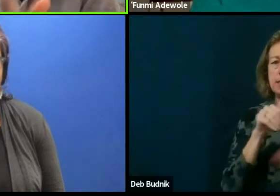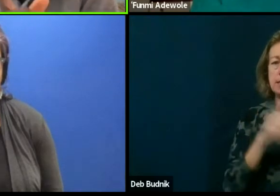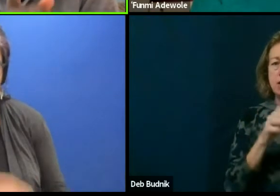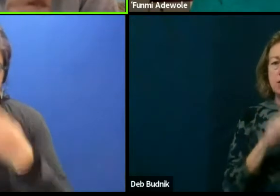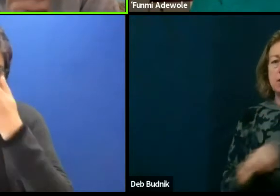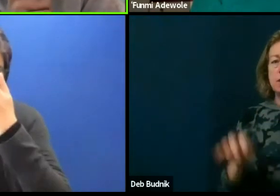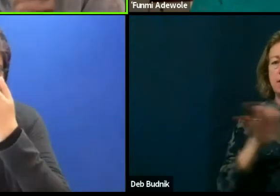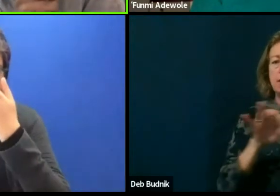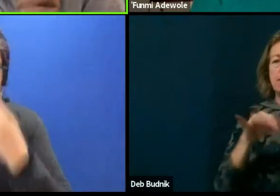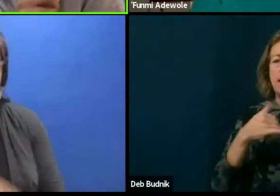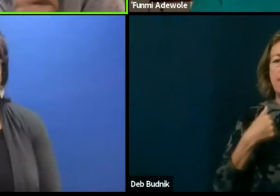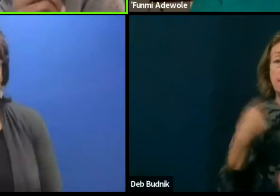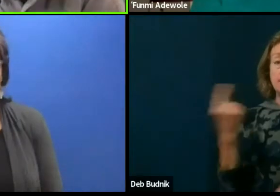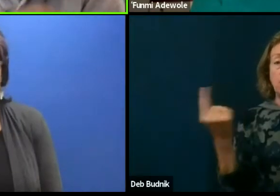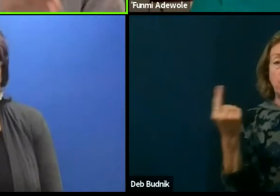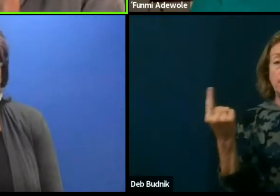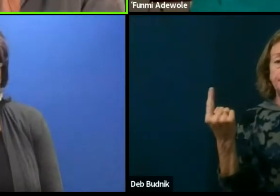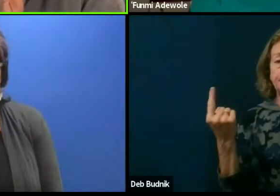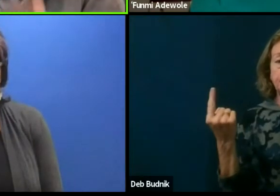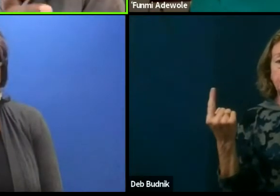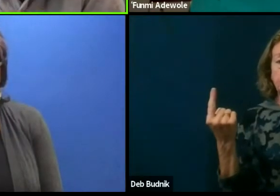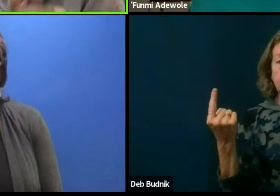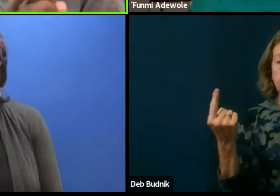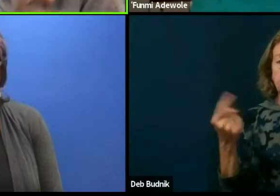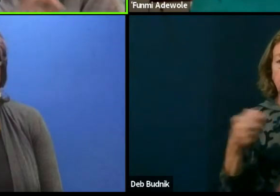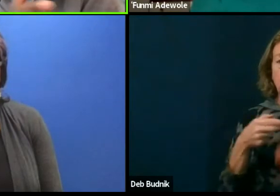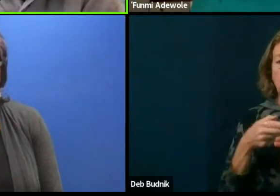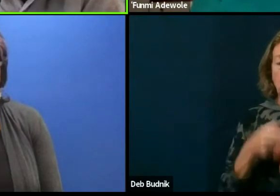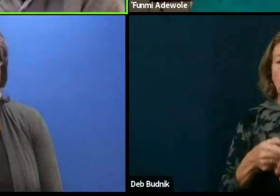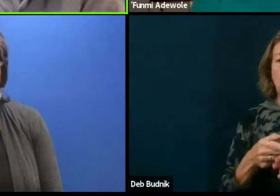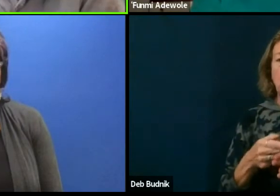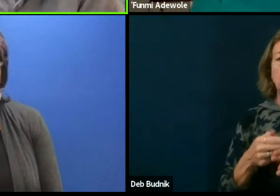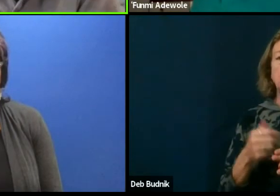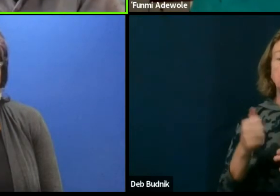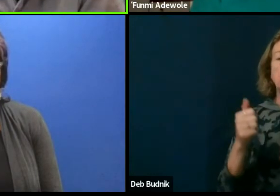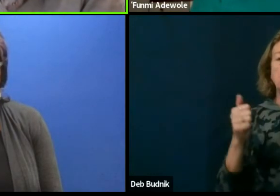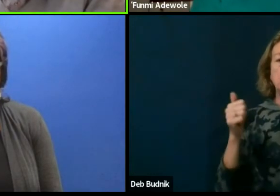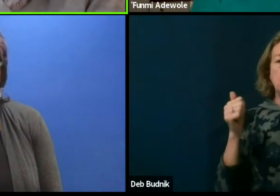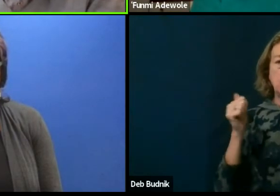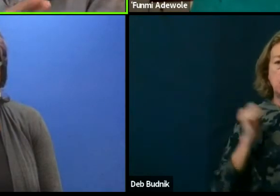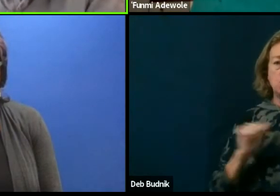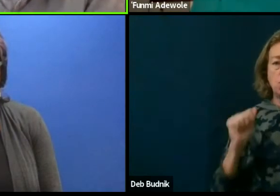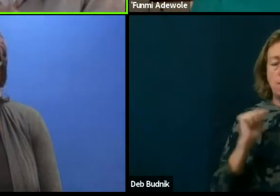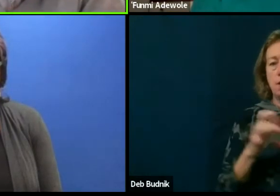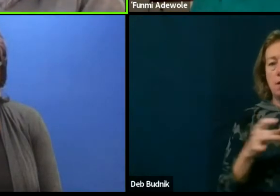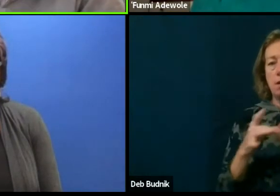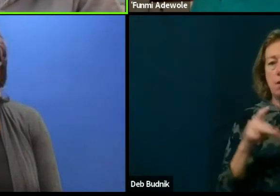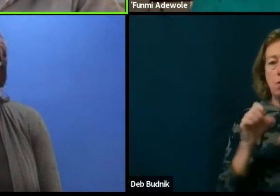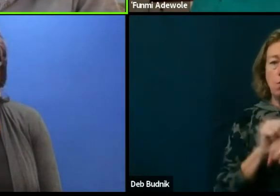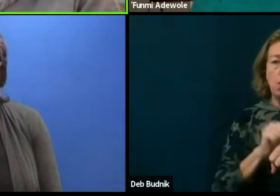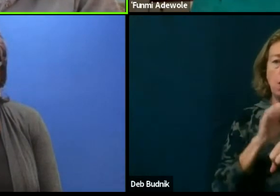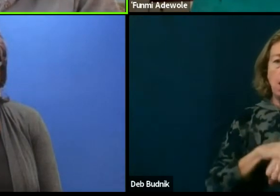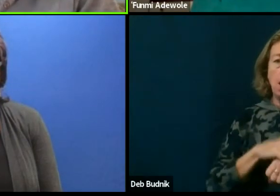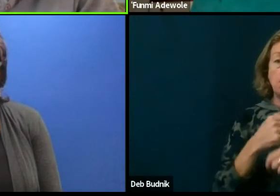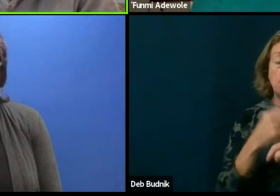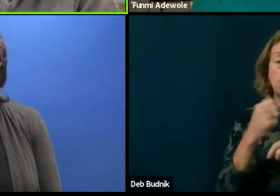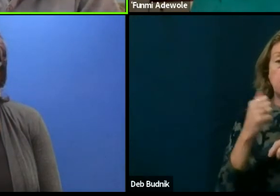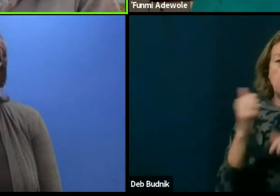someone called a dramaturge work on a production, and for me by production I am extending that